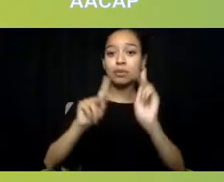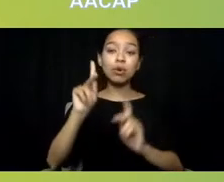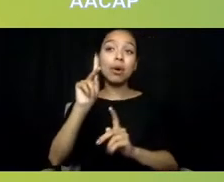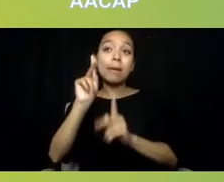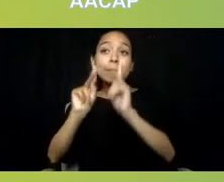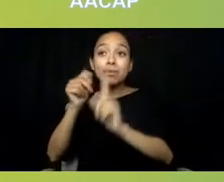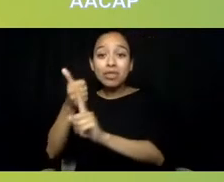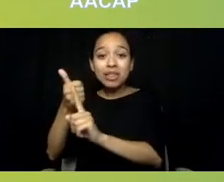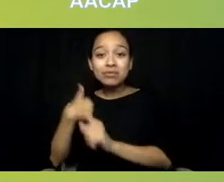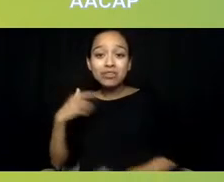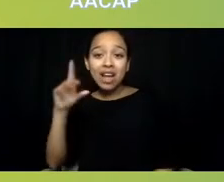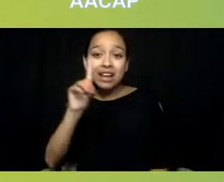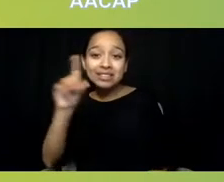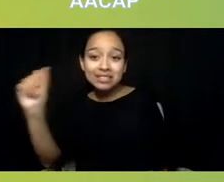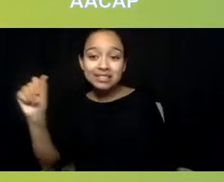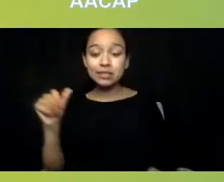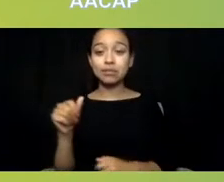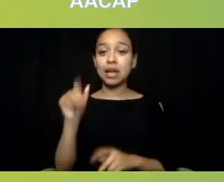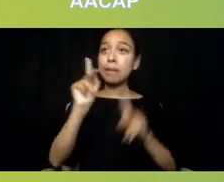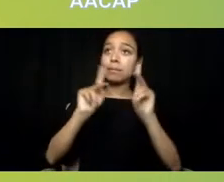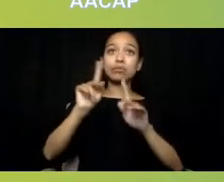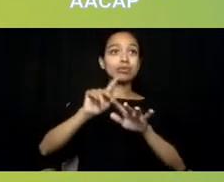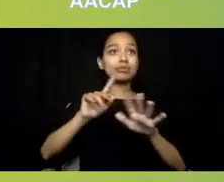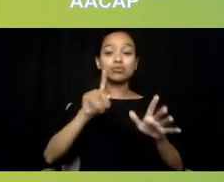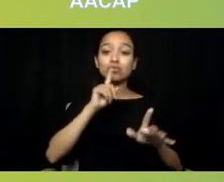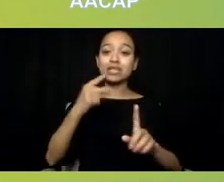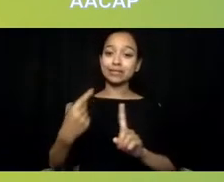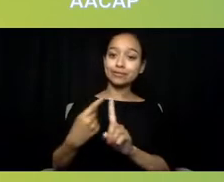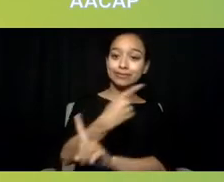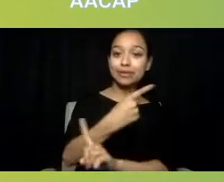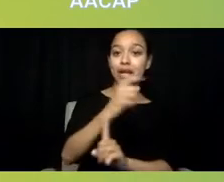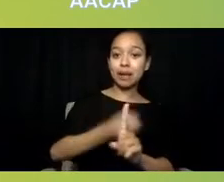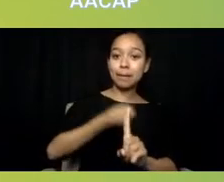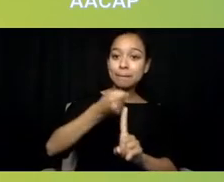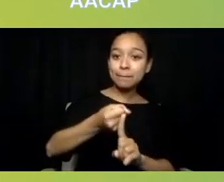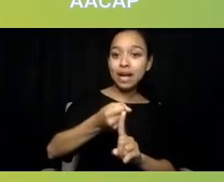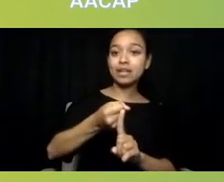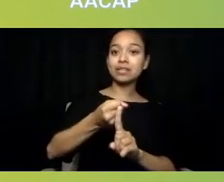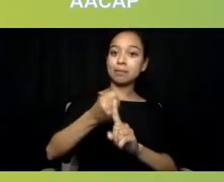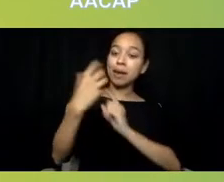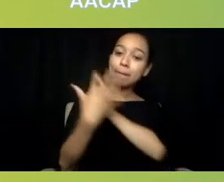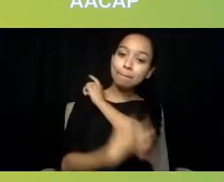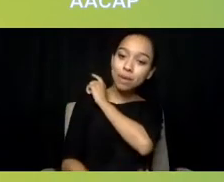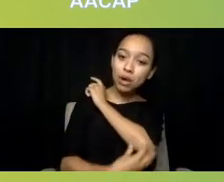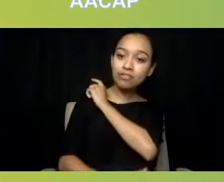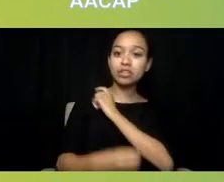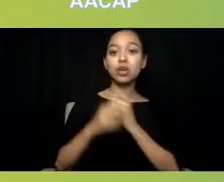and people otherwise adversely impacted by persistent poverty or inequality.